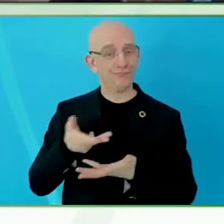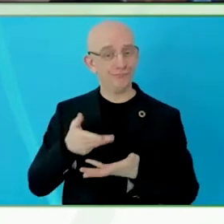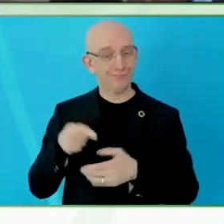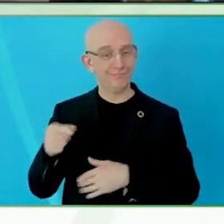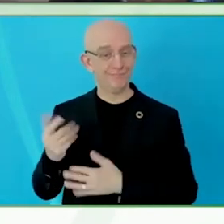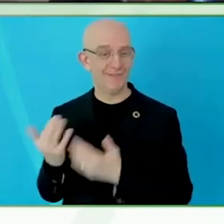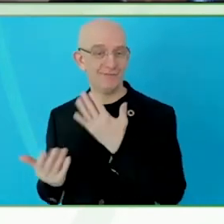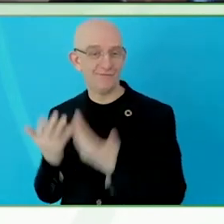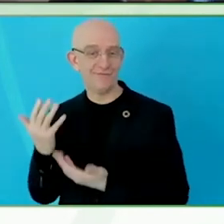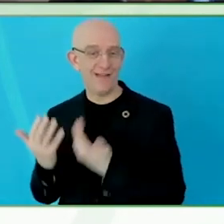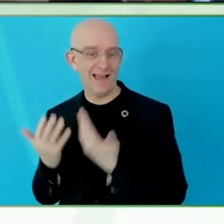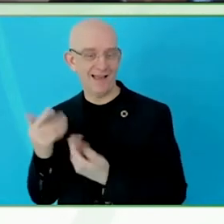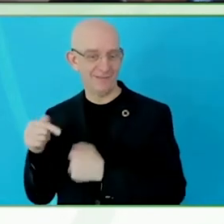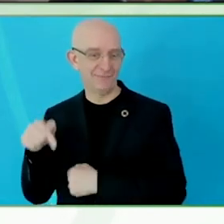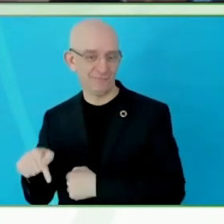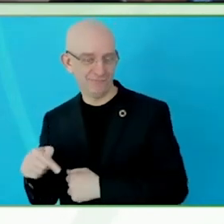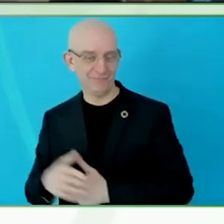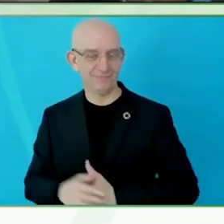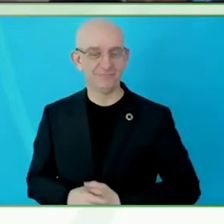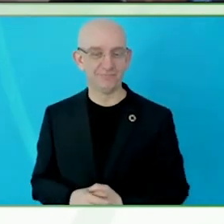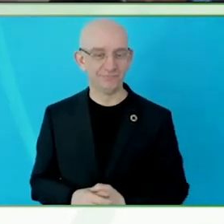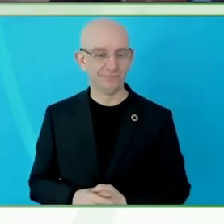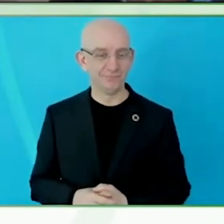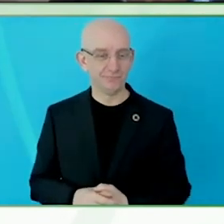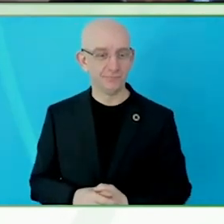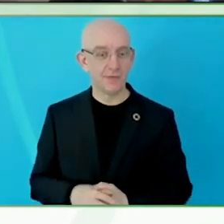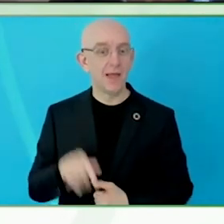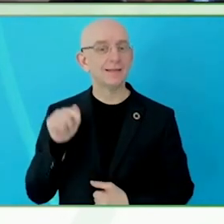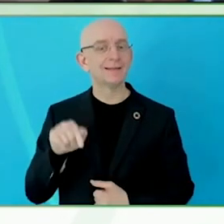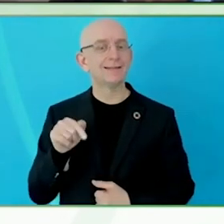space affairs, I lead the space for persons with disabilities project.